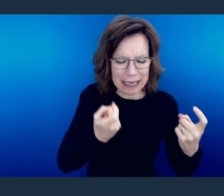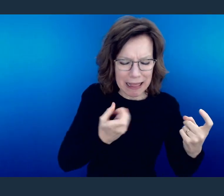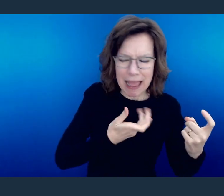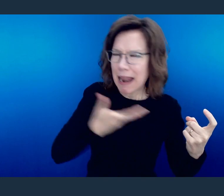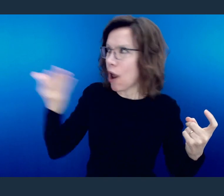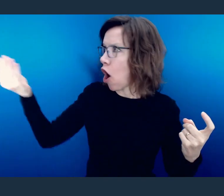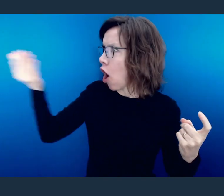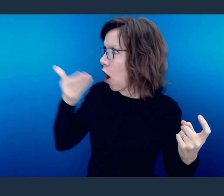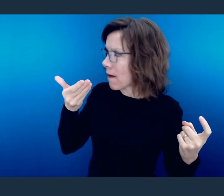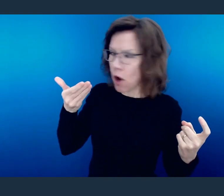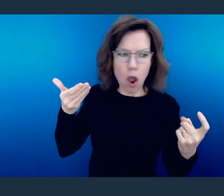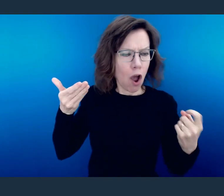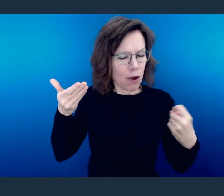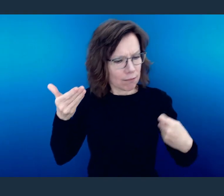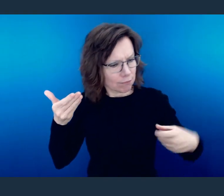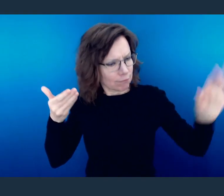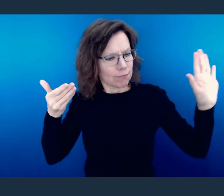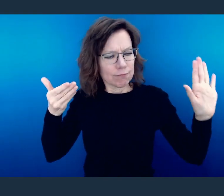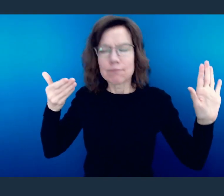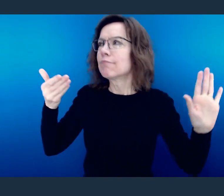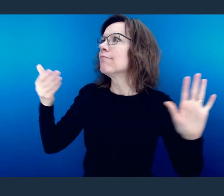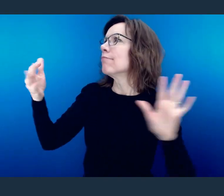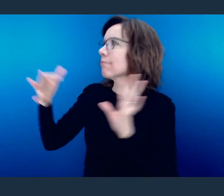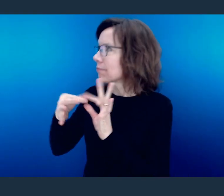not to go on living in it that grace may abound.